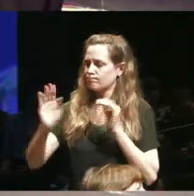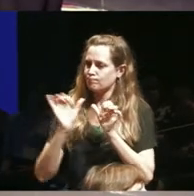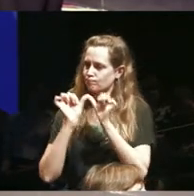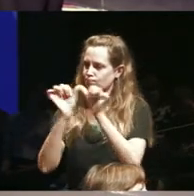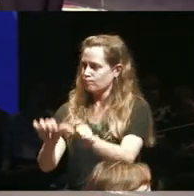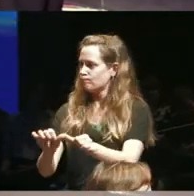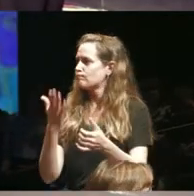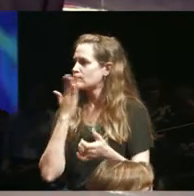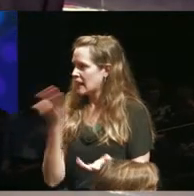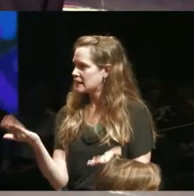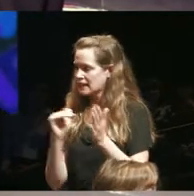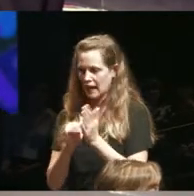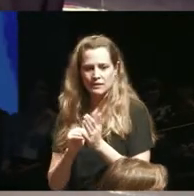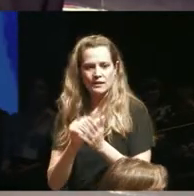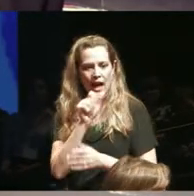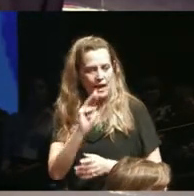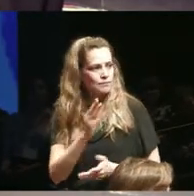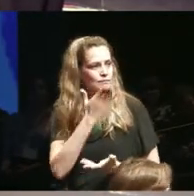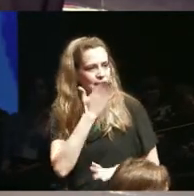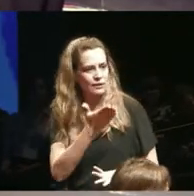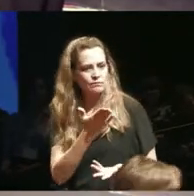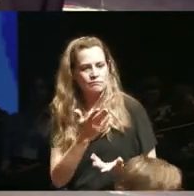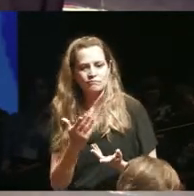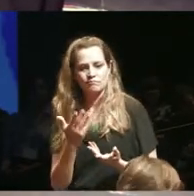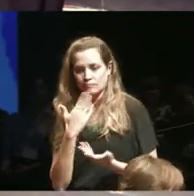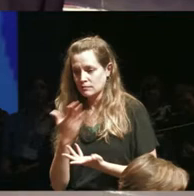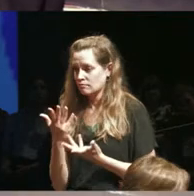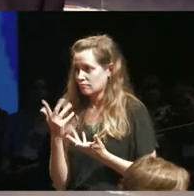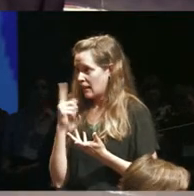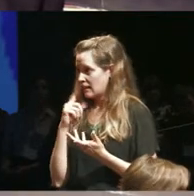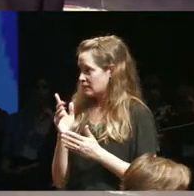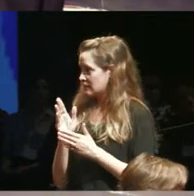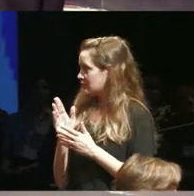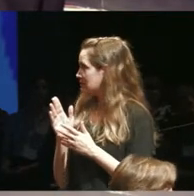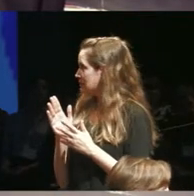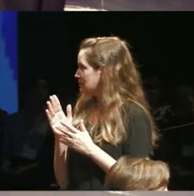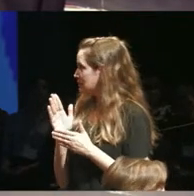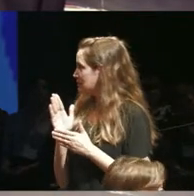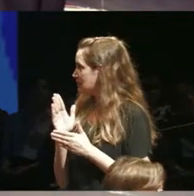thanks again Adam for that language I guess that perhaps our our final